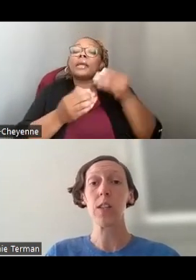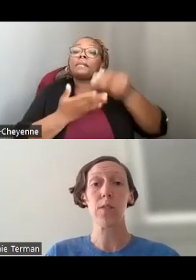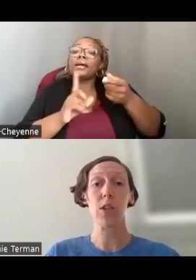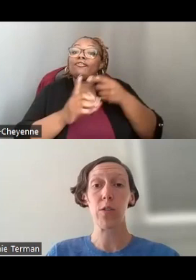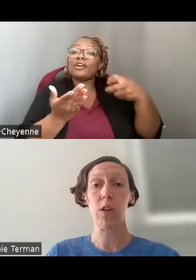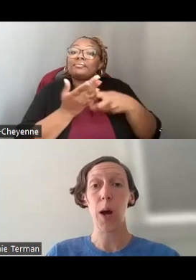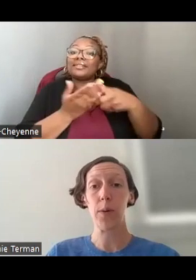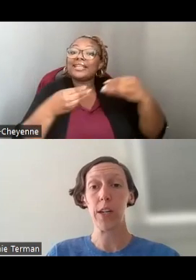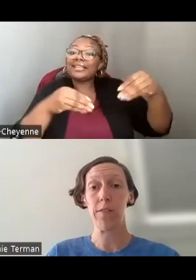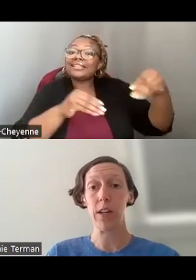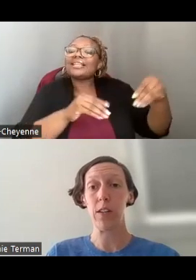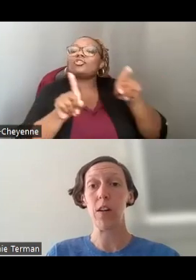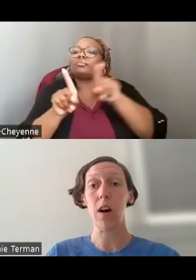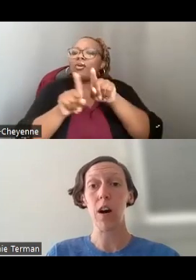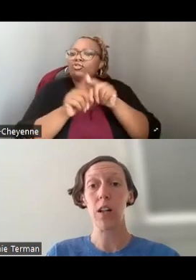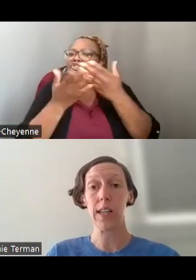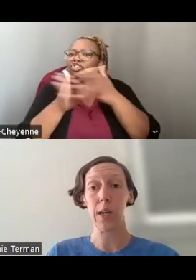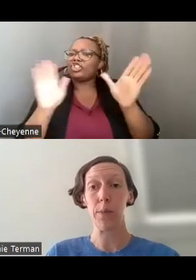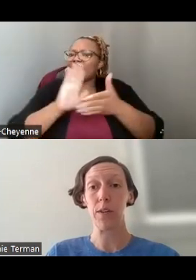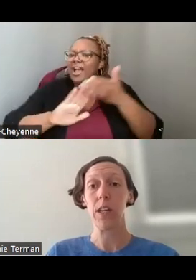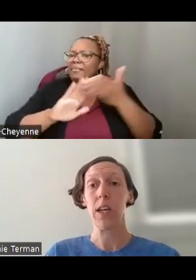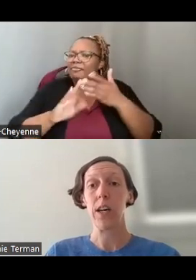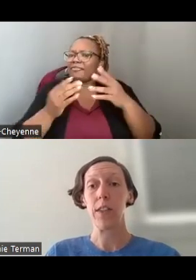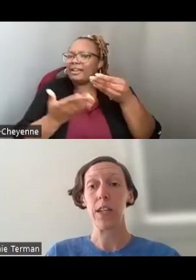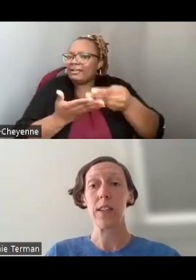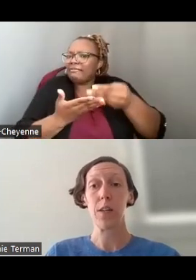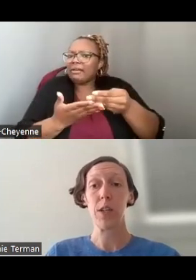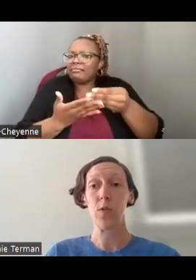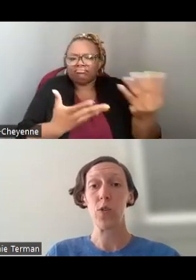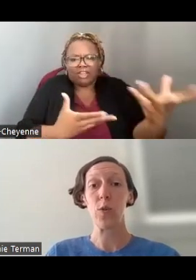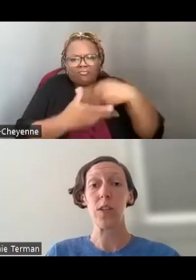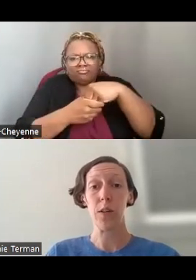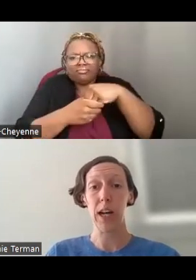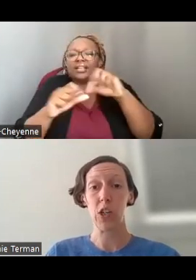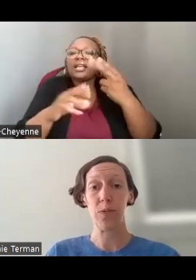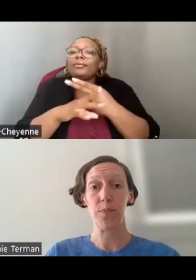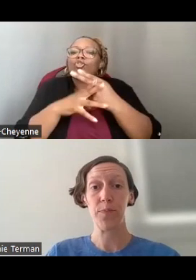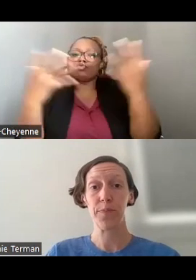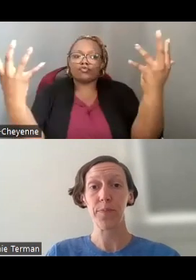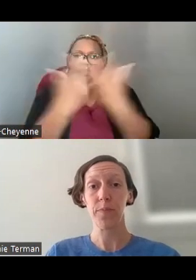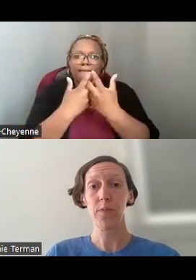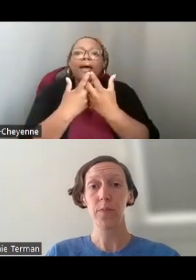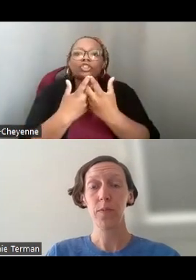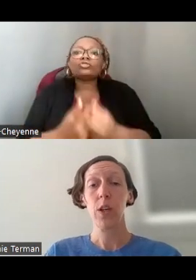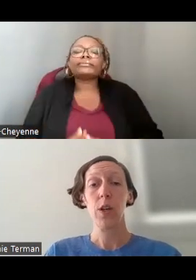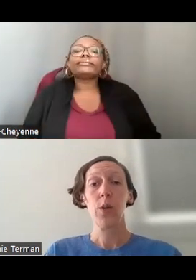FROM YOUR GENERAL OPERATING FUNDS ARE ALL EXAMPLES OF THINGS THAT CAN BE USED TOWARDS THE MATCH.